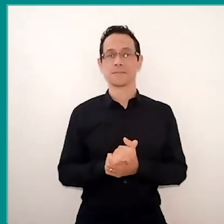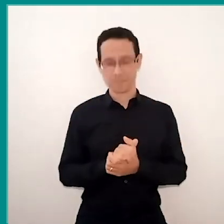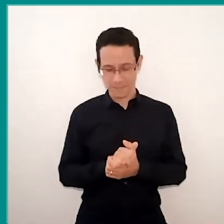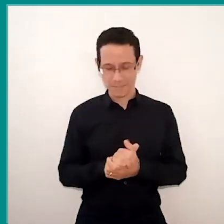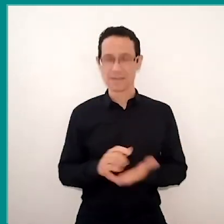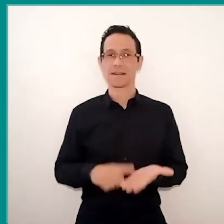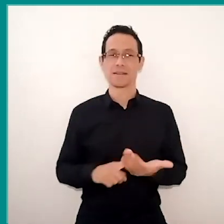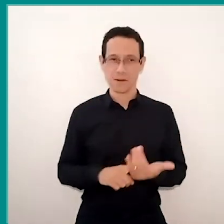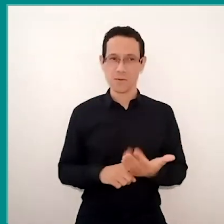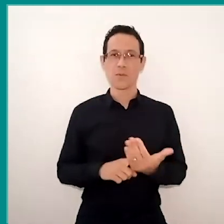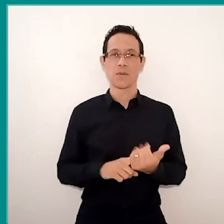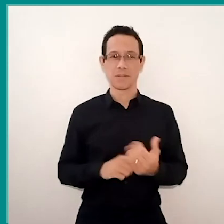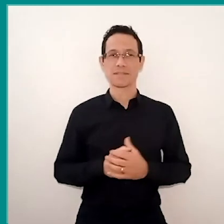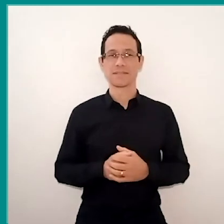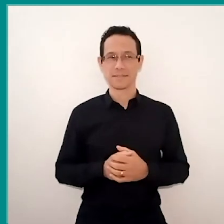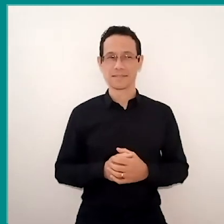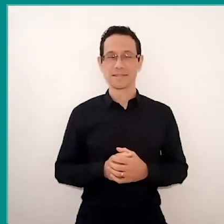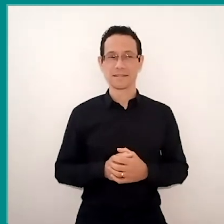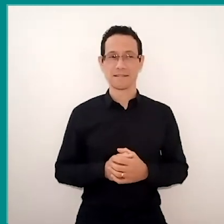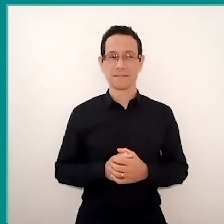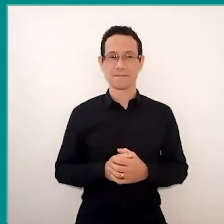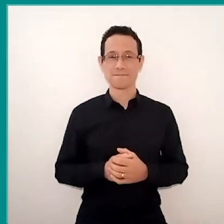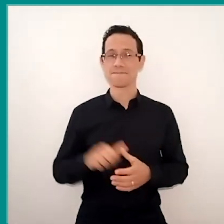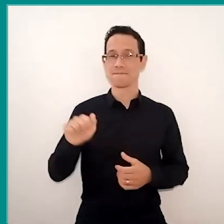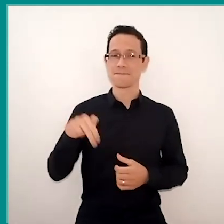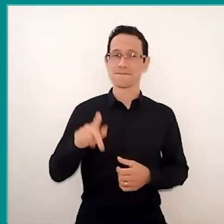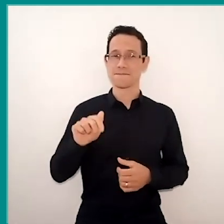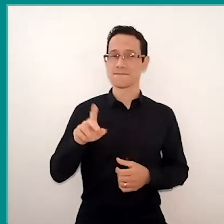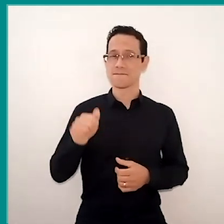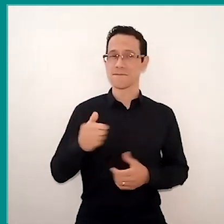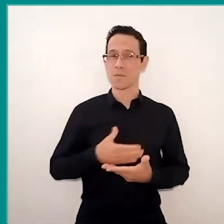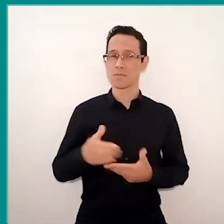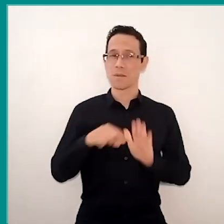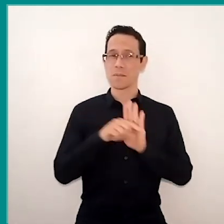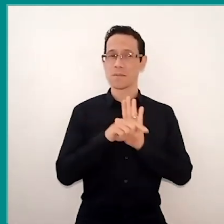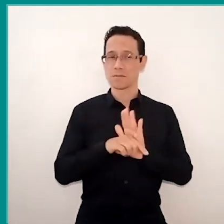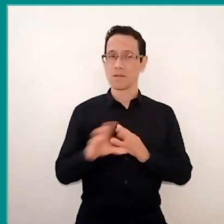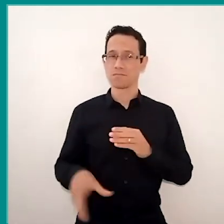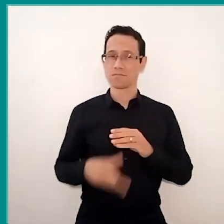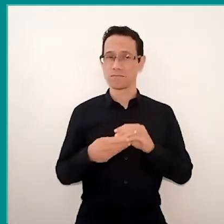where we are situated. Angela started with a research, I will also endorse this research moment here in this speech,